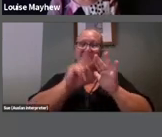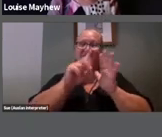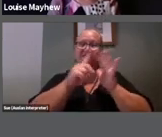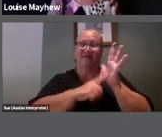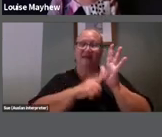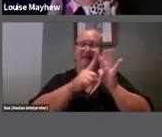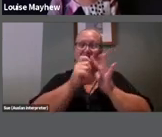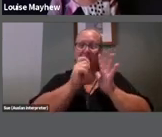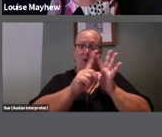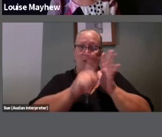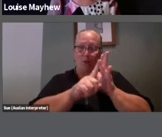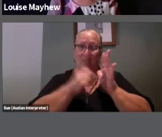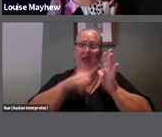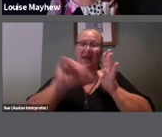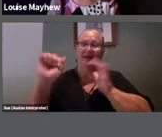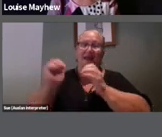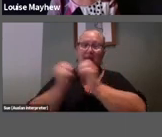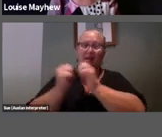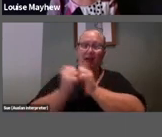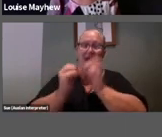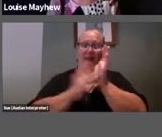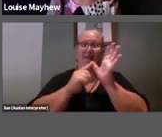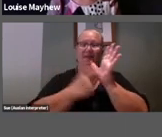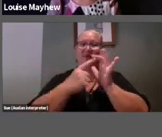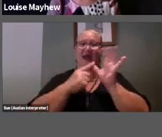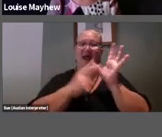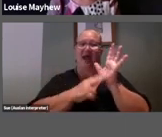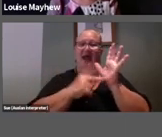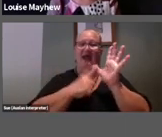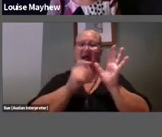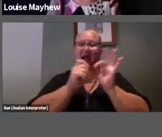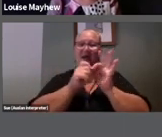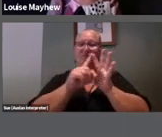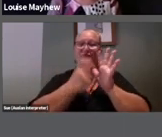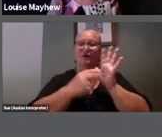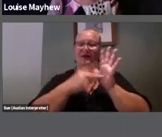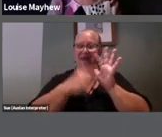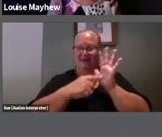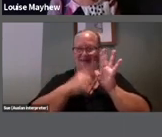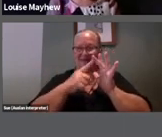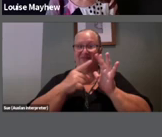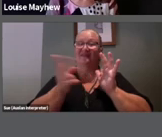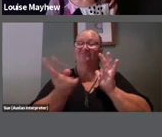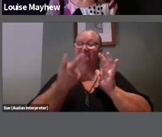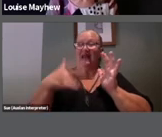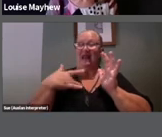partner the artist Mairanna Benetti. They live in London and they were 14 days